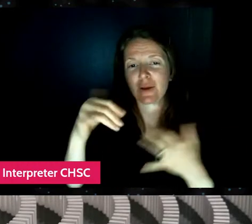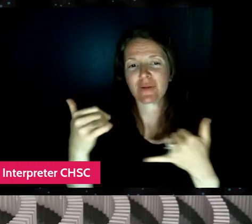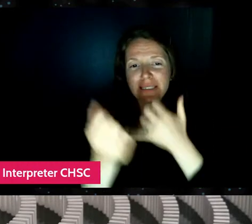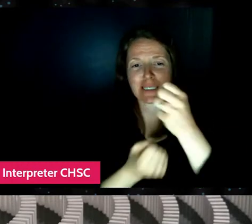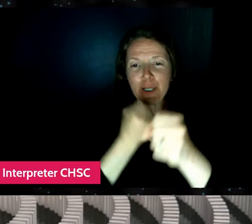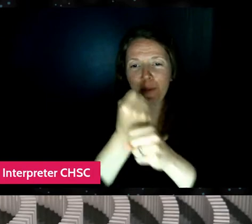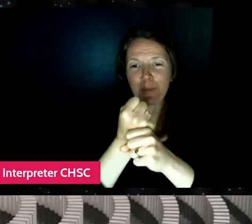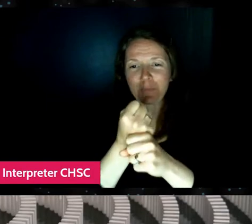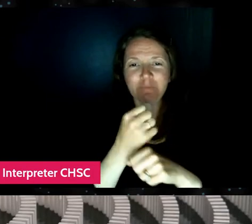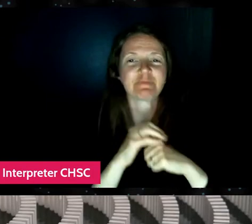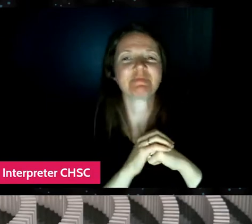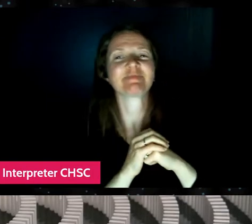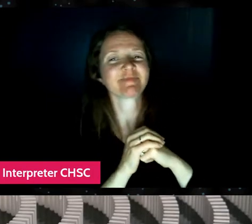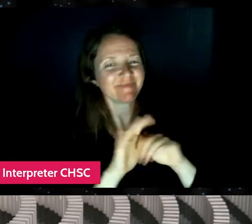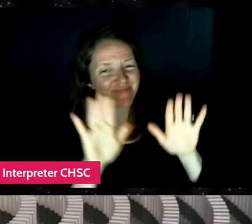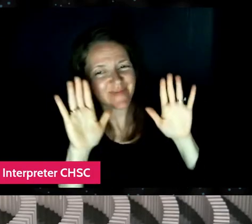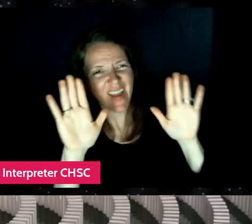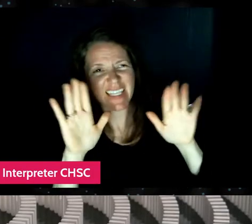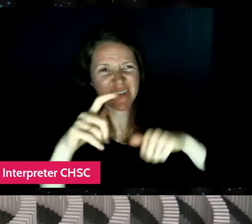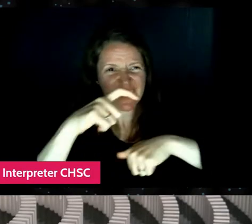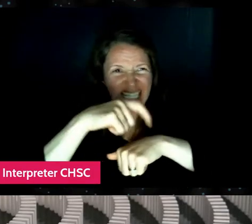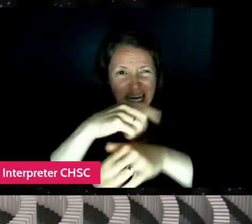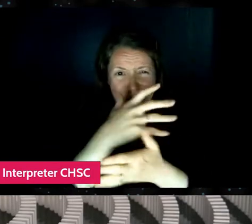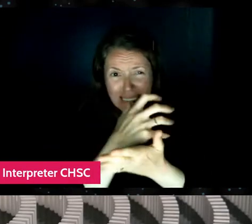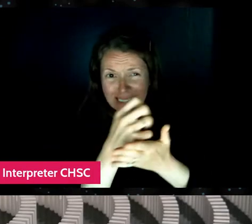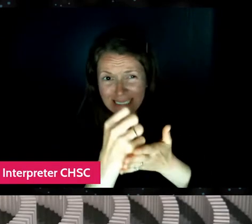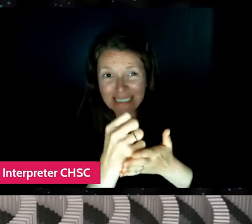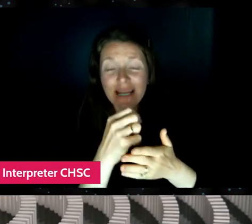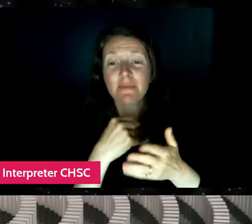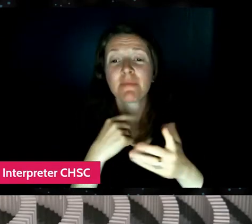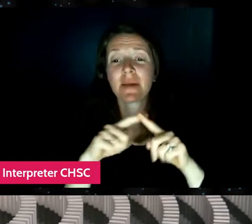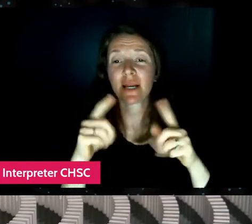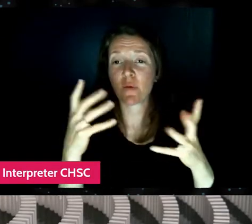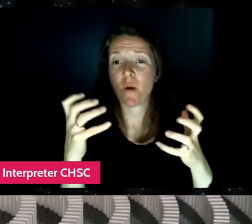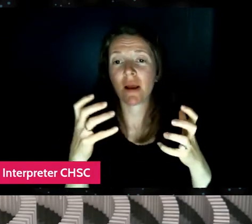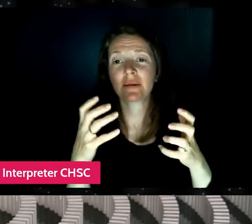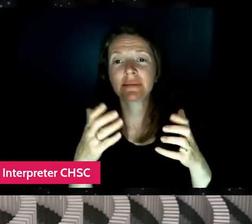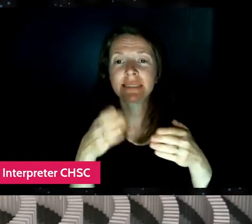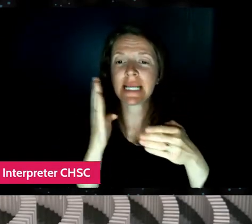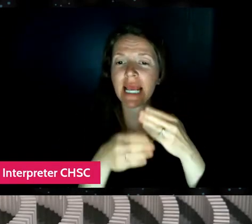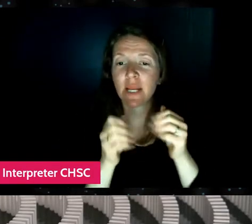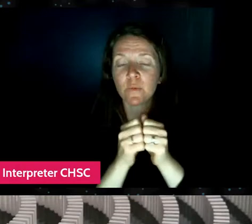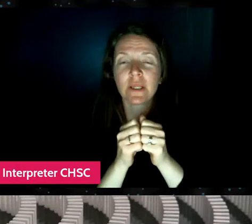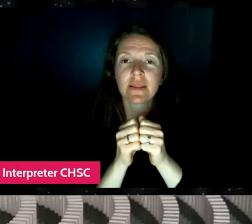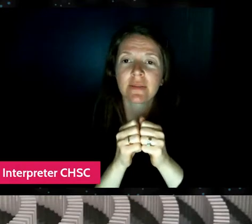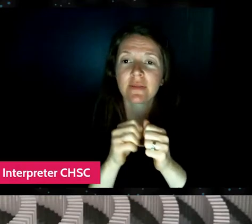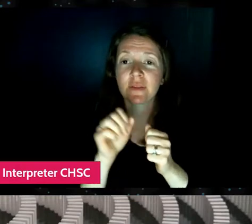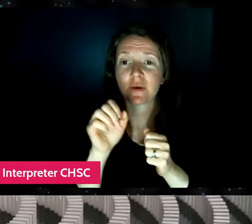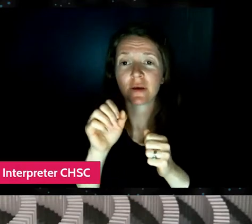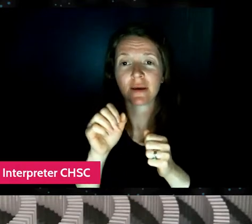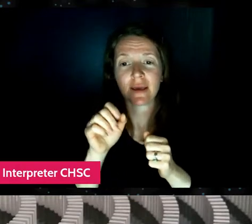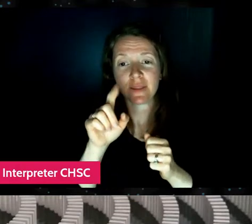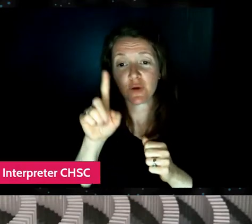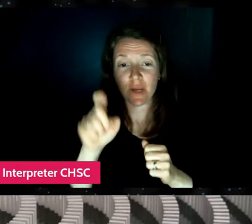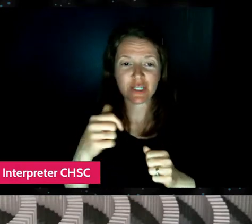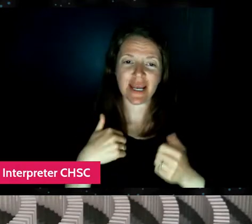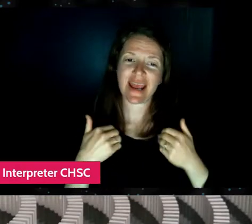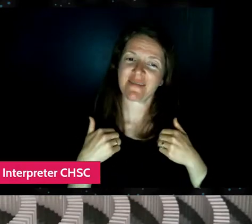Awesome. Well, we're about time so I wanna wrap up with the questions that I got the privilege to talk to Jeremy and Lily before